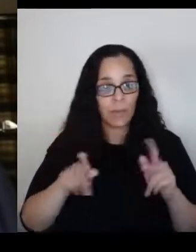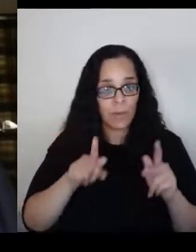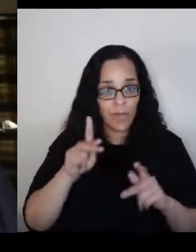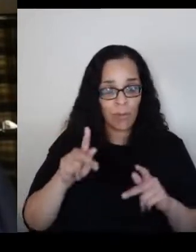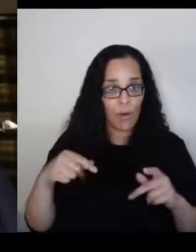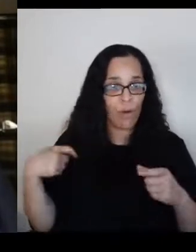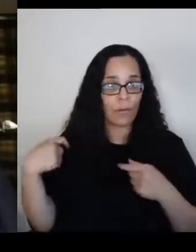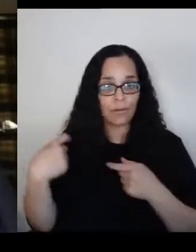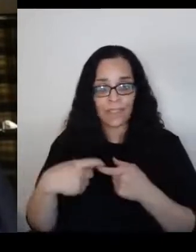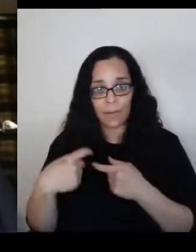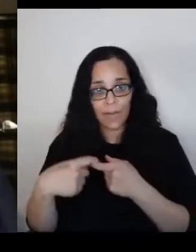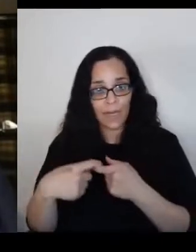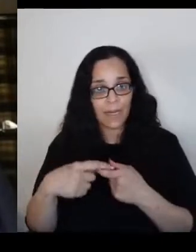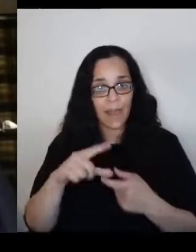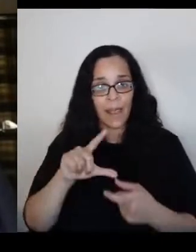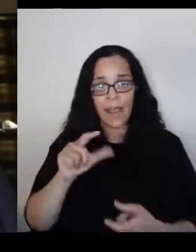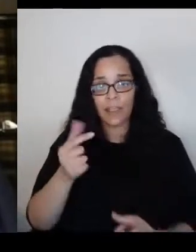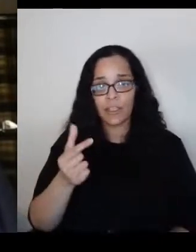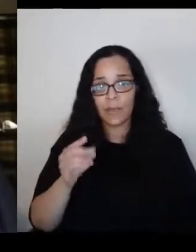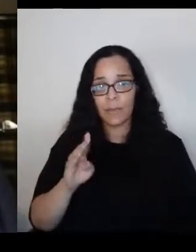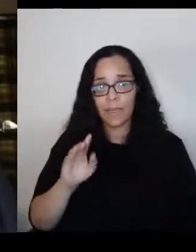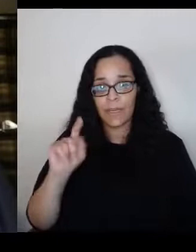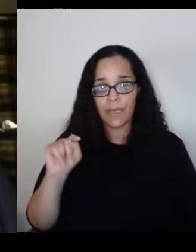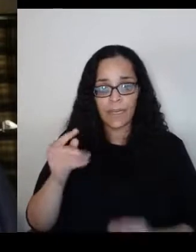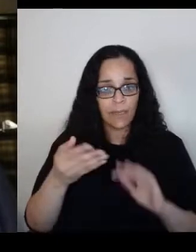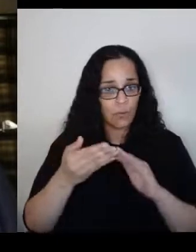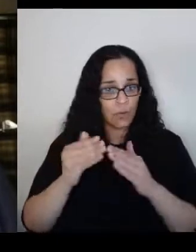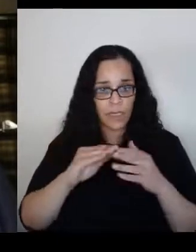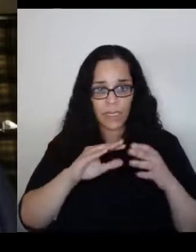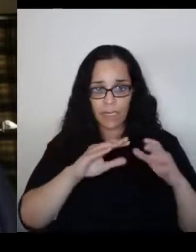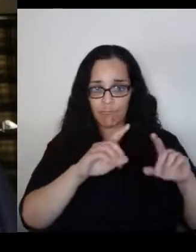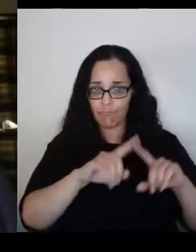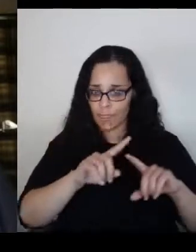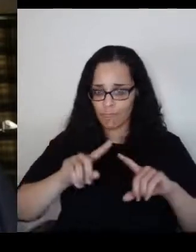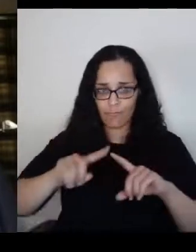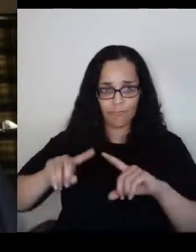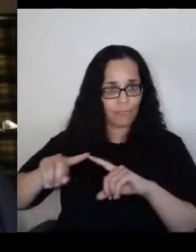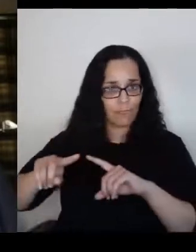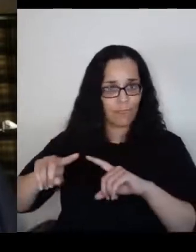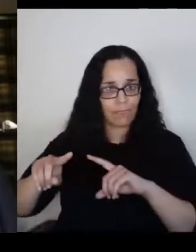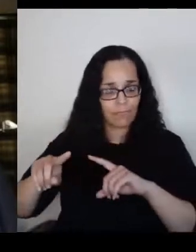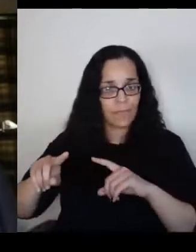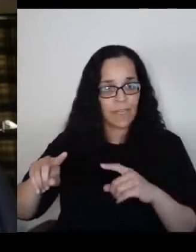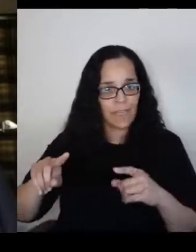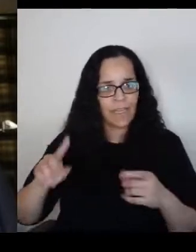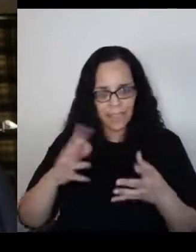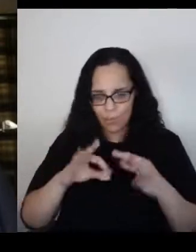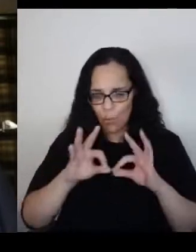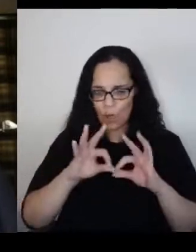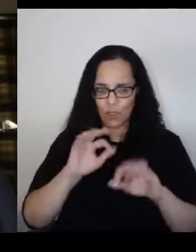LGBT community and we need to work with them and support them,